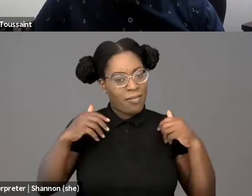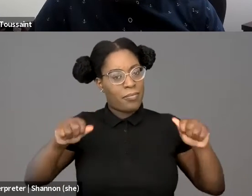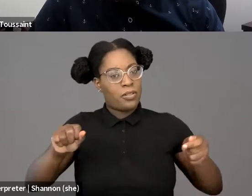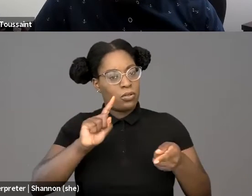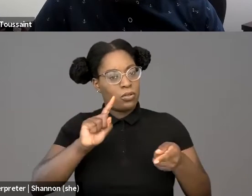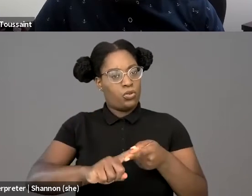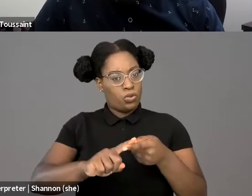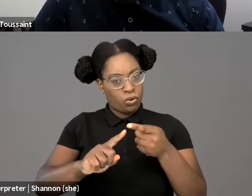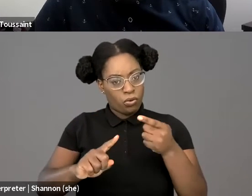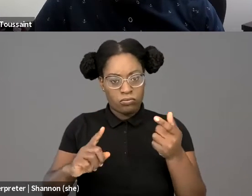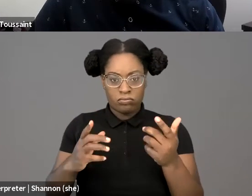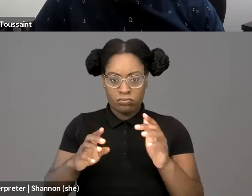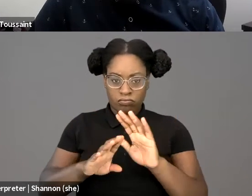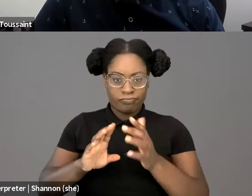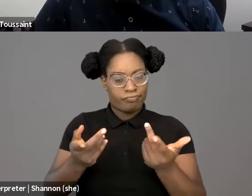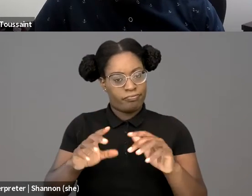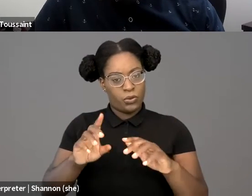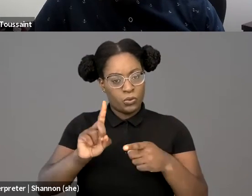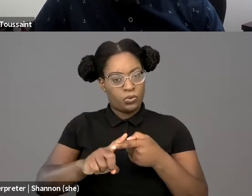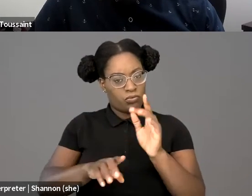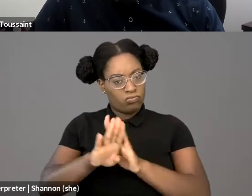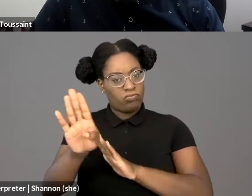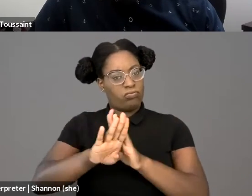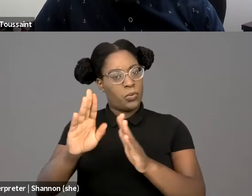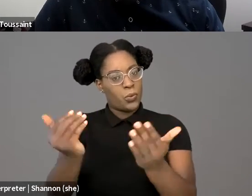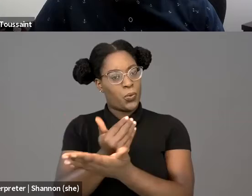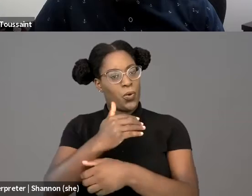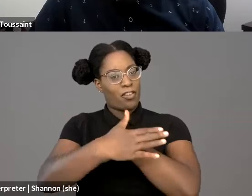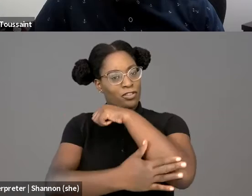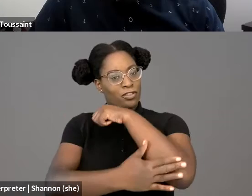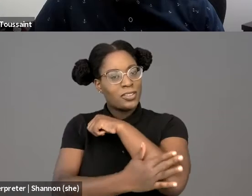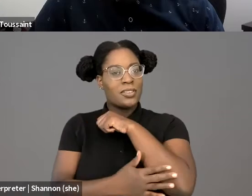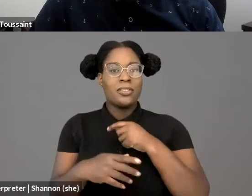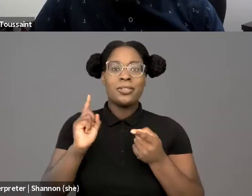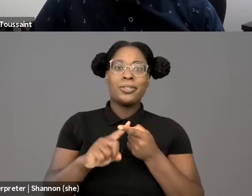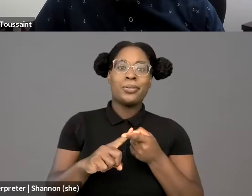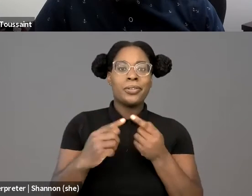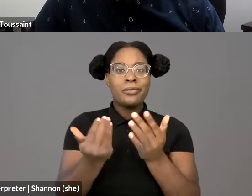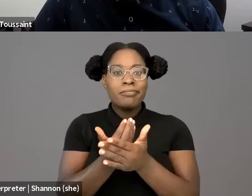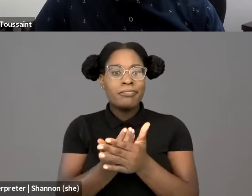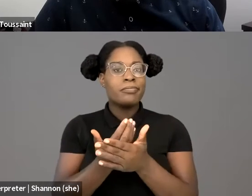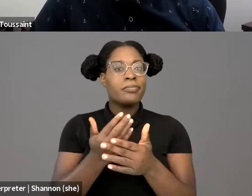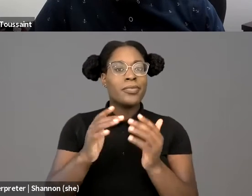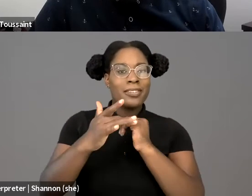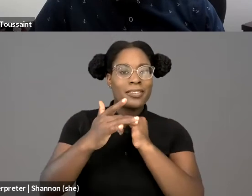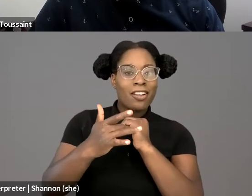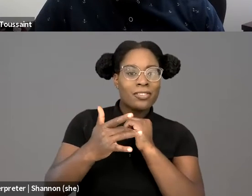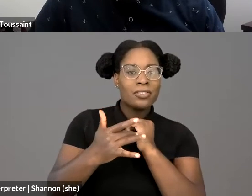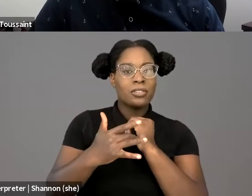to create and harness the technologies they want, how would we prepare our children and grandchildren differently?